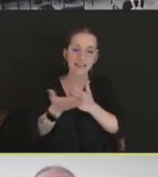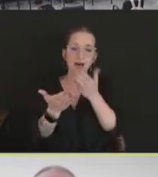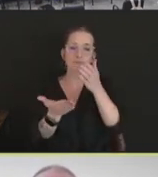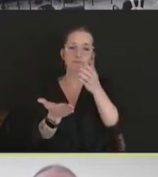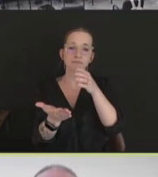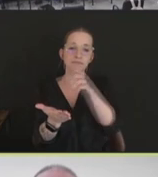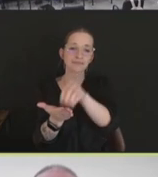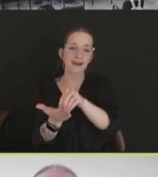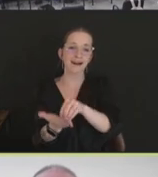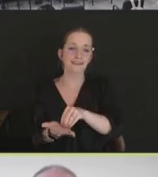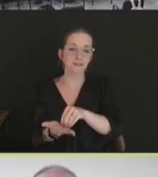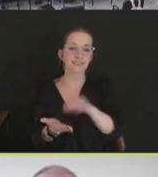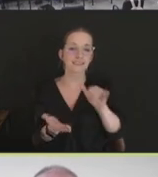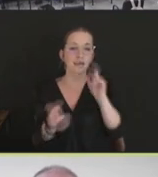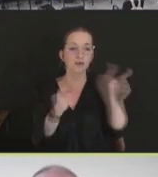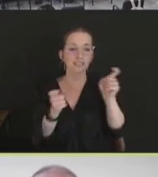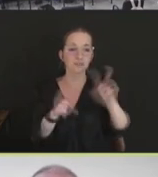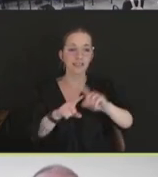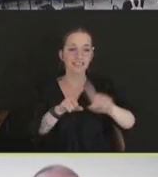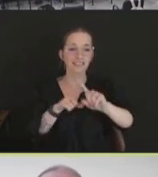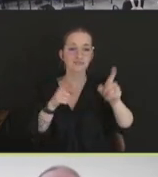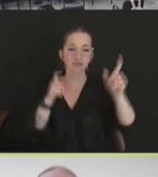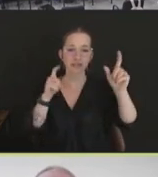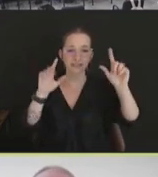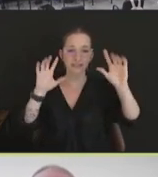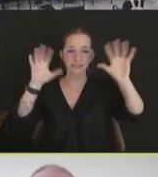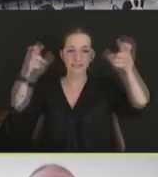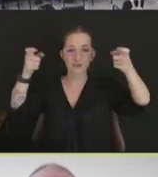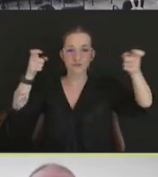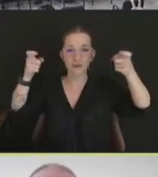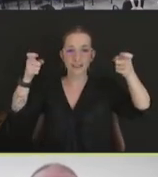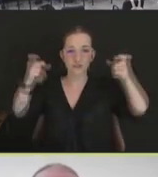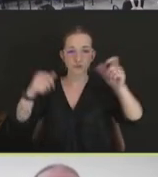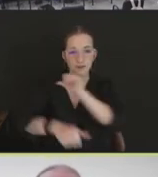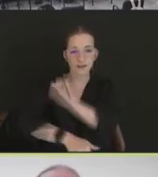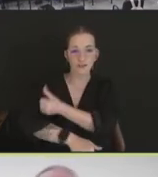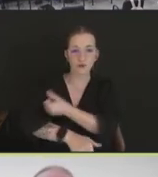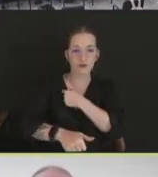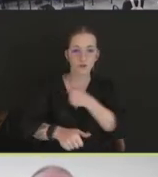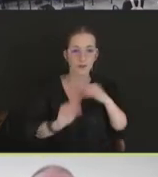different regulatory authority that we place on avian influenza vaccines. And the first one